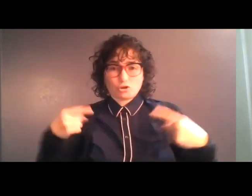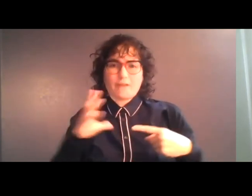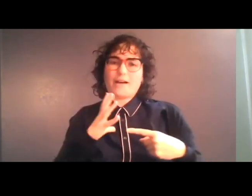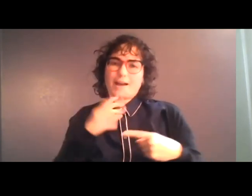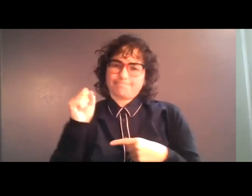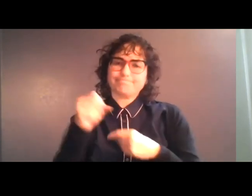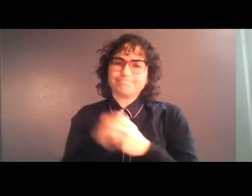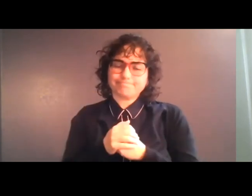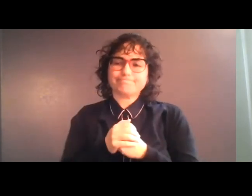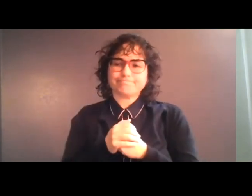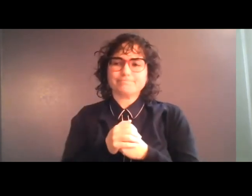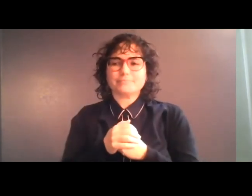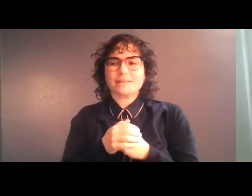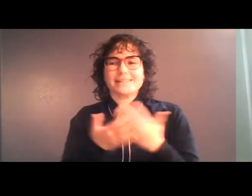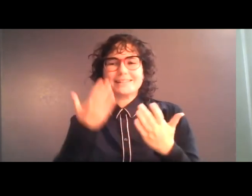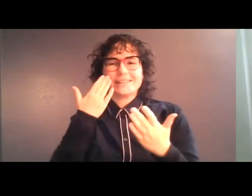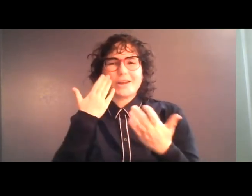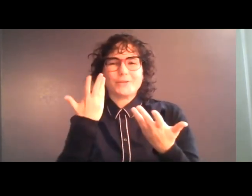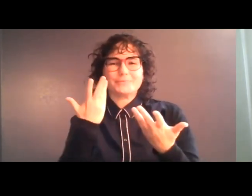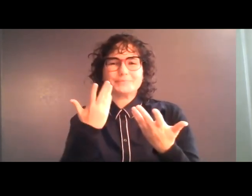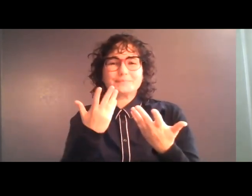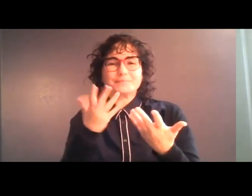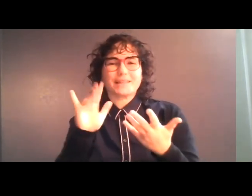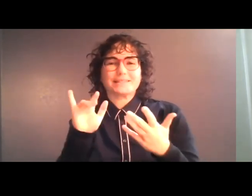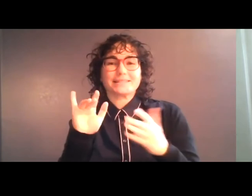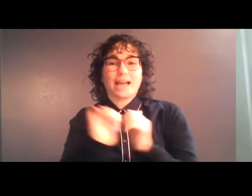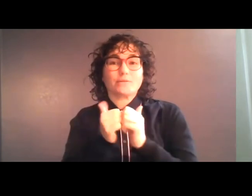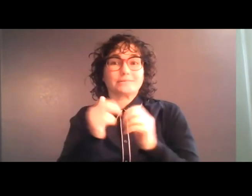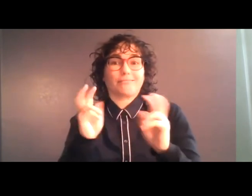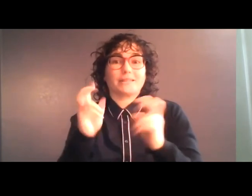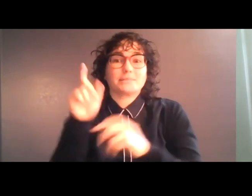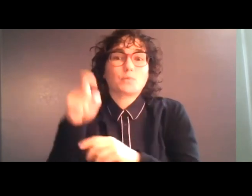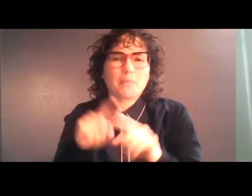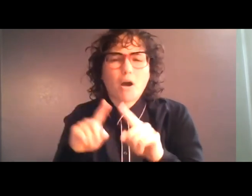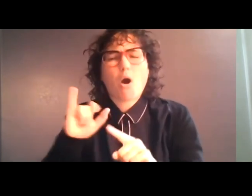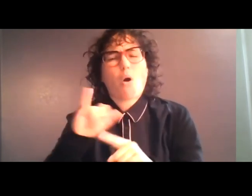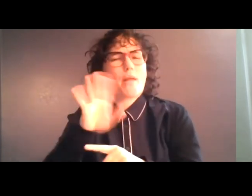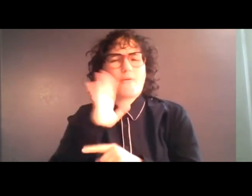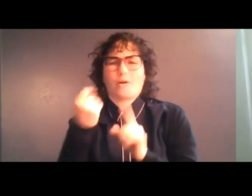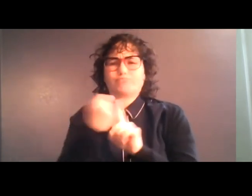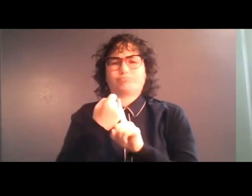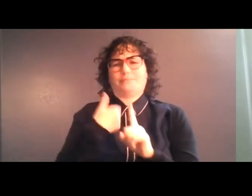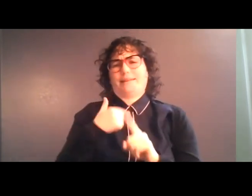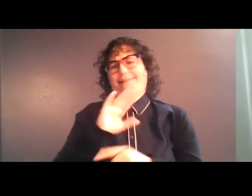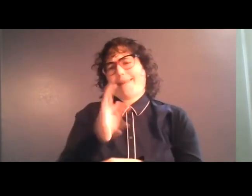how it's somehow supposed to be. But it's not something that ever could happen to me.